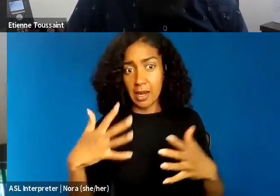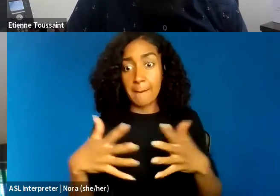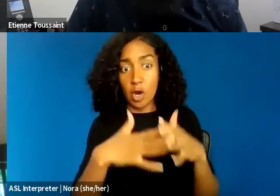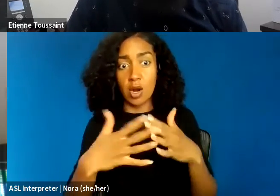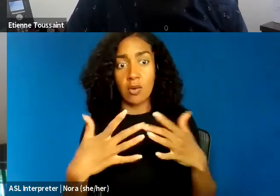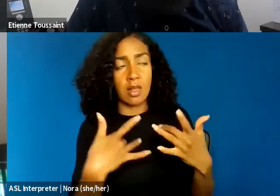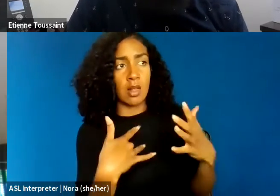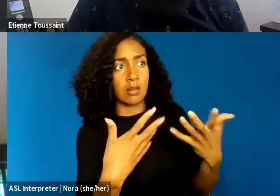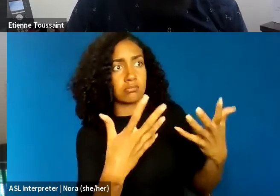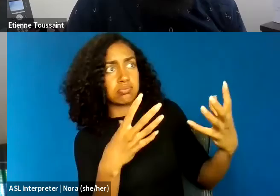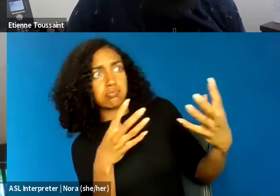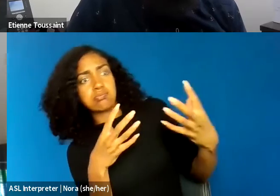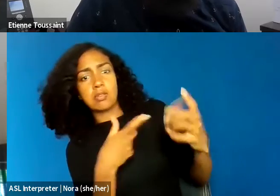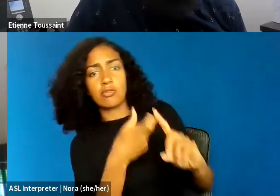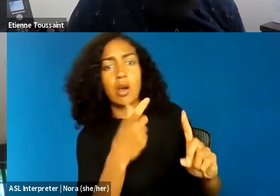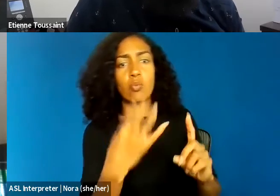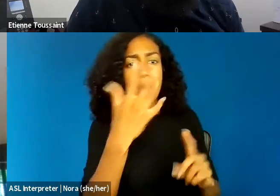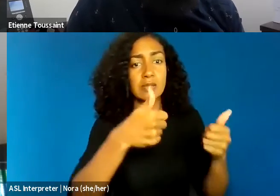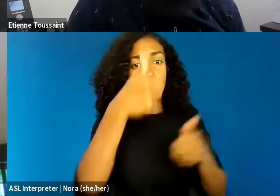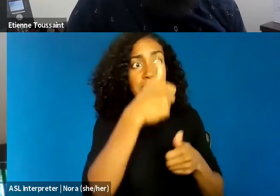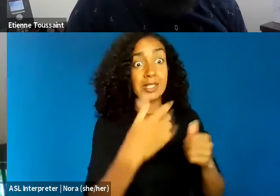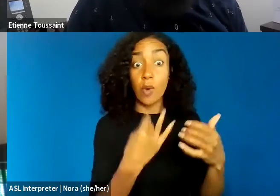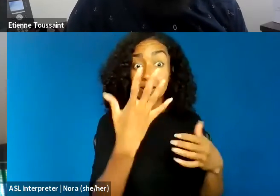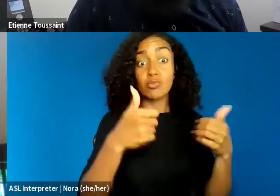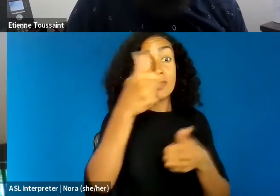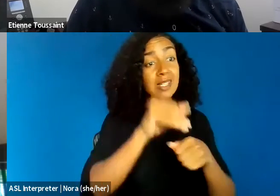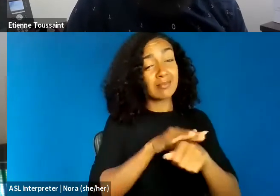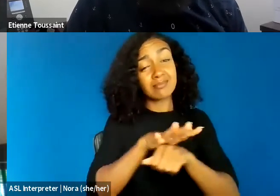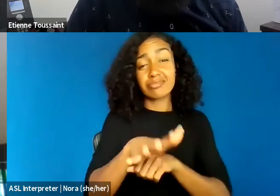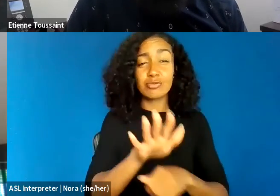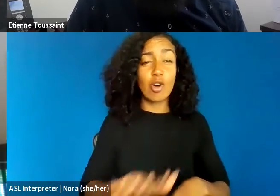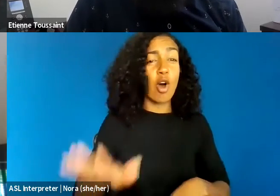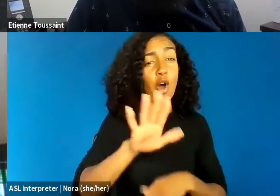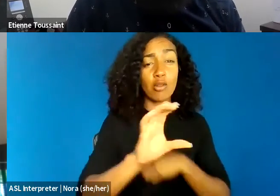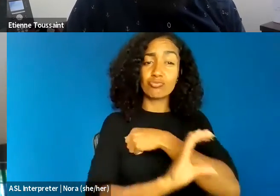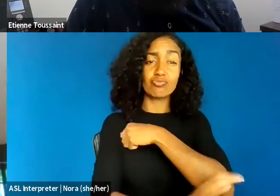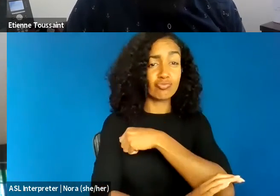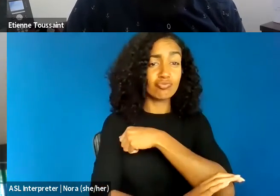that looms over the American constitutional order. Importantly, I know this is not a call to transgress race,